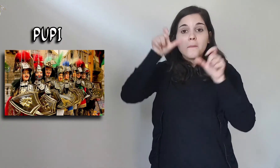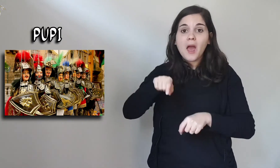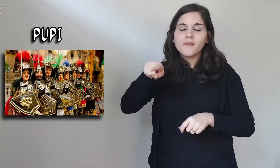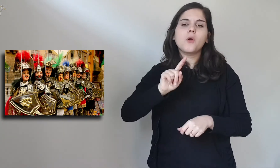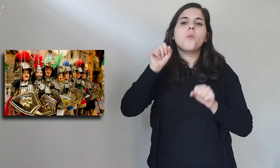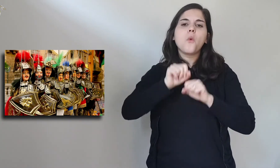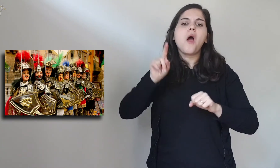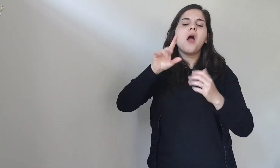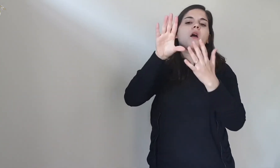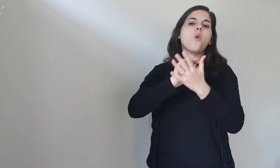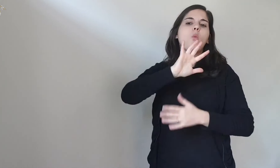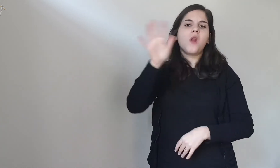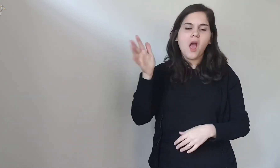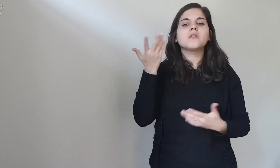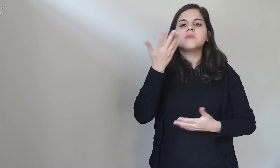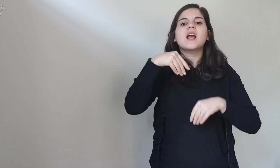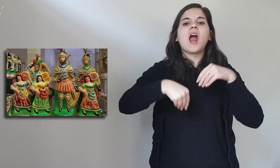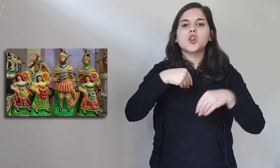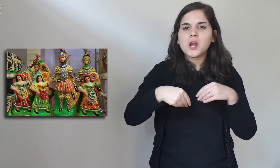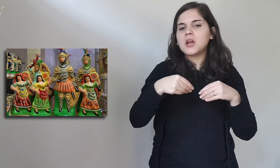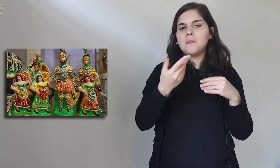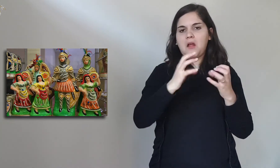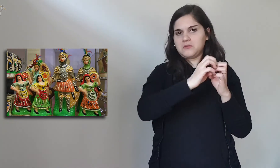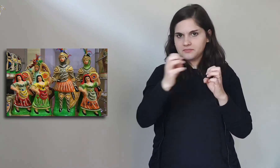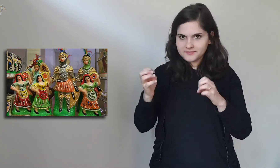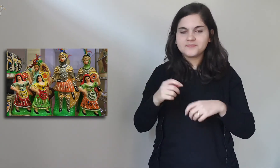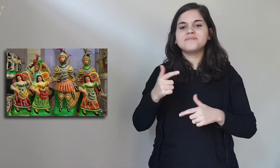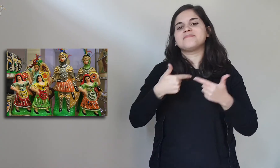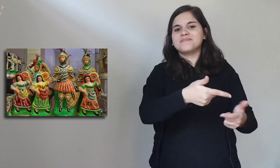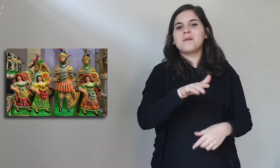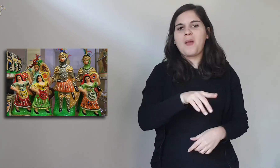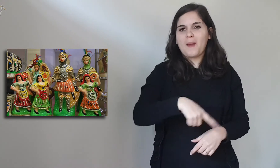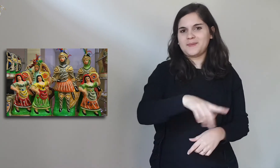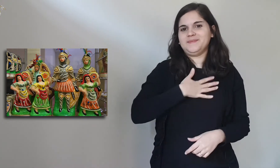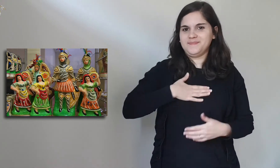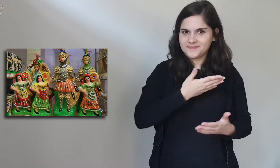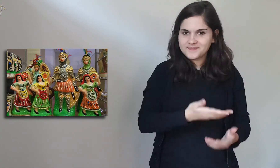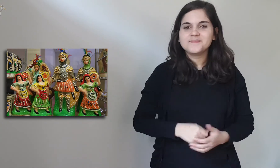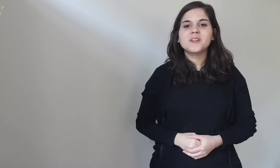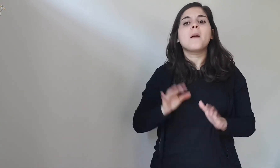They can also be depicted cartoons, etc, and are given to children.